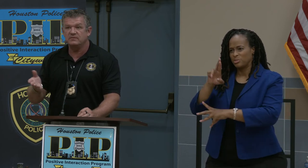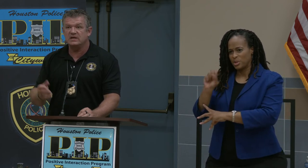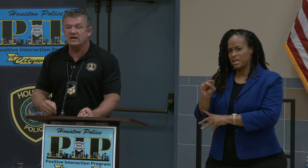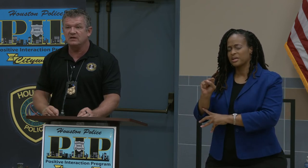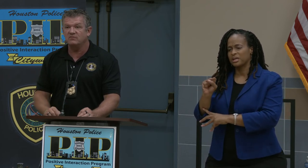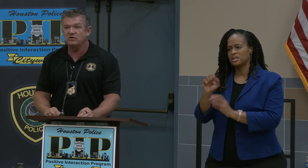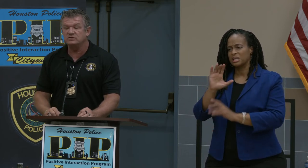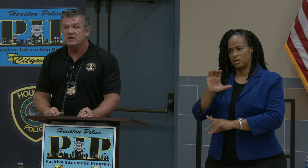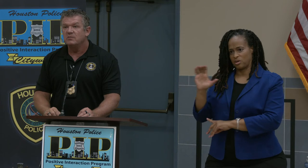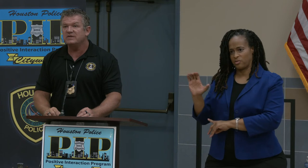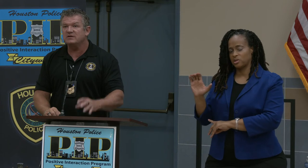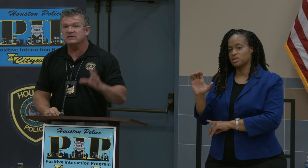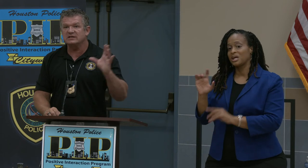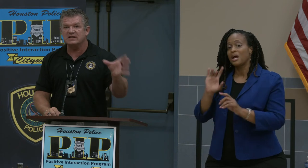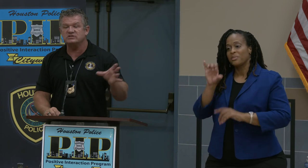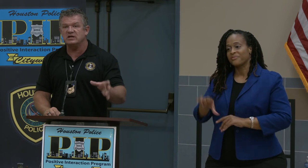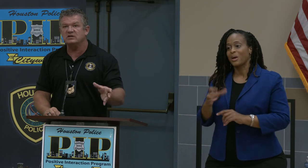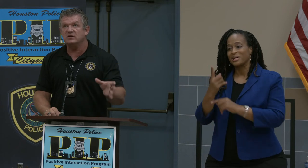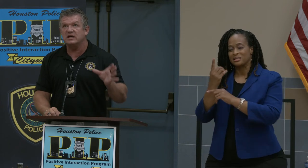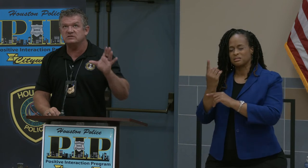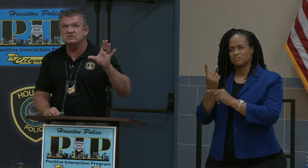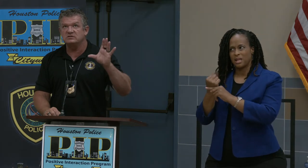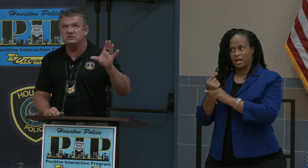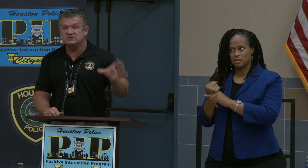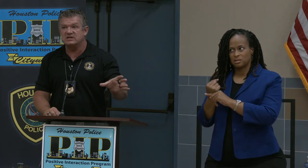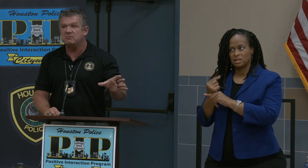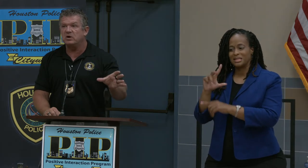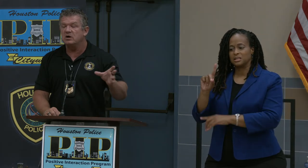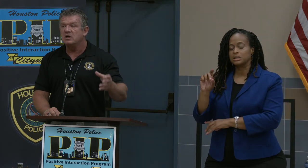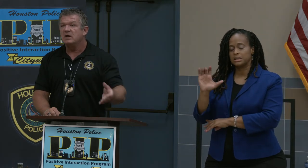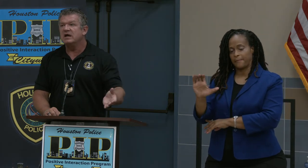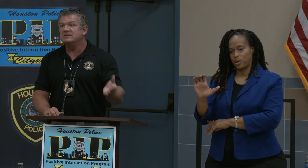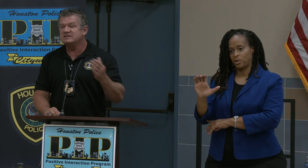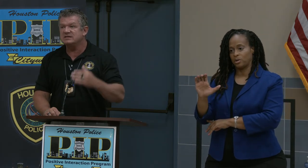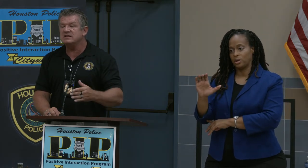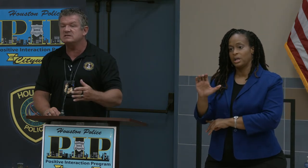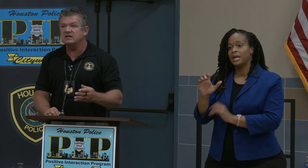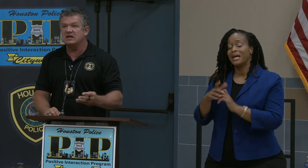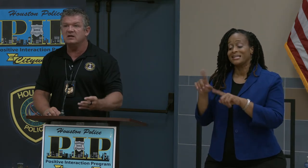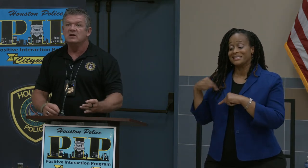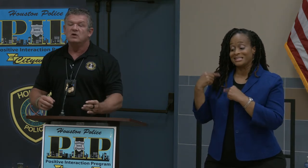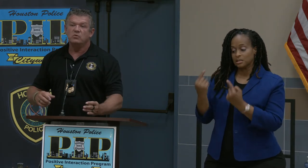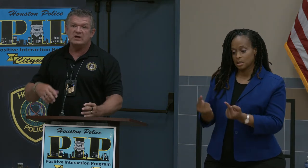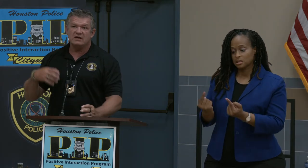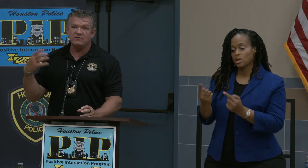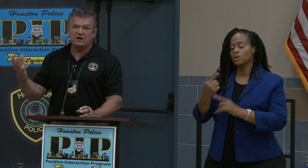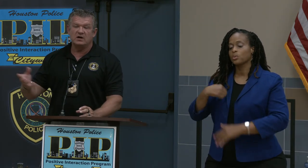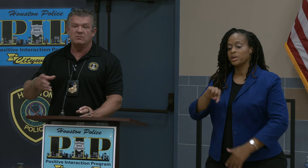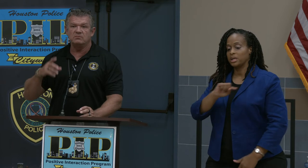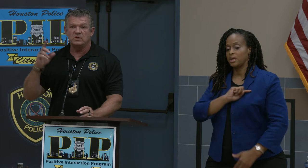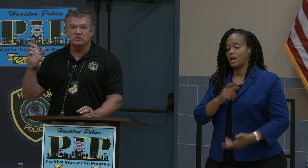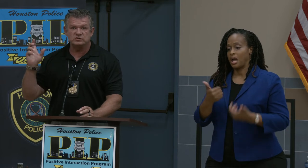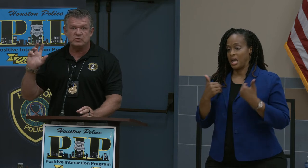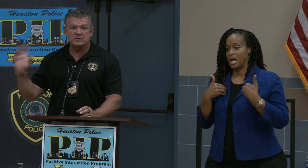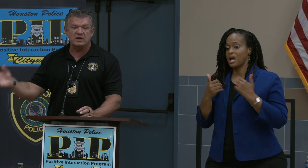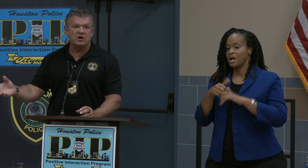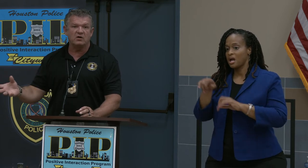catalytic converters. That was last December and since then we have spray -- all of